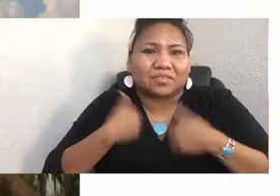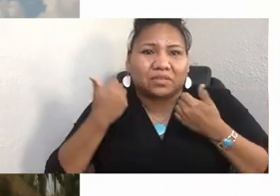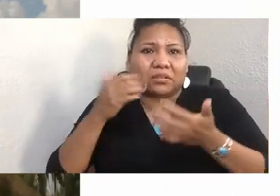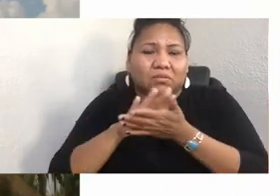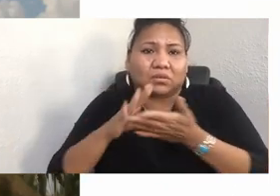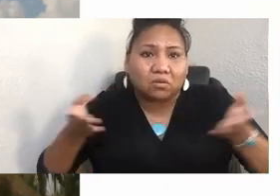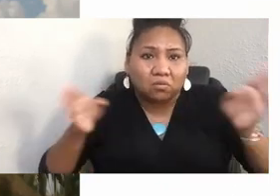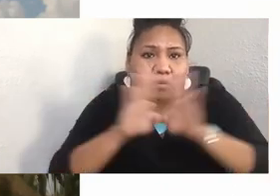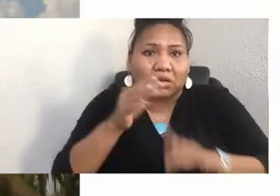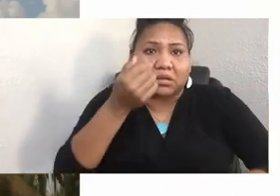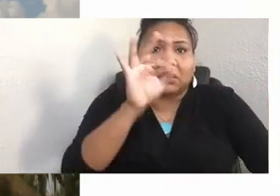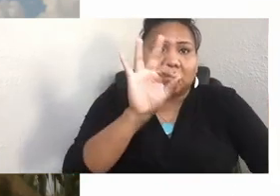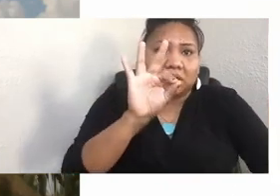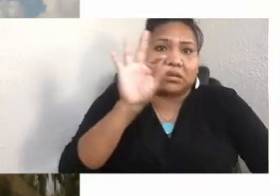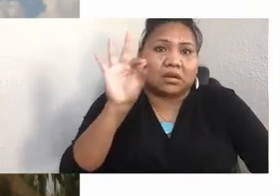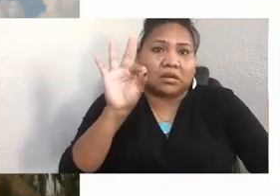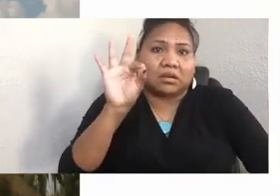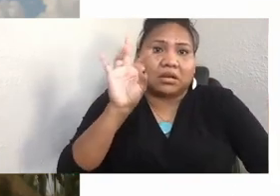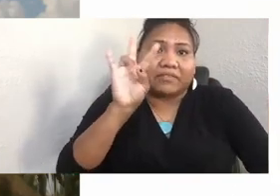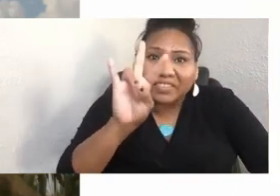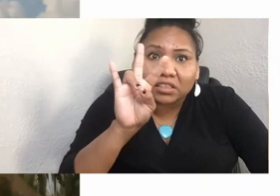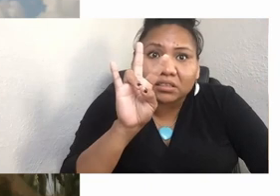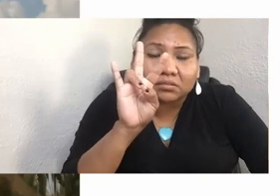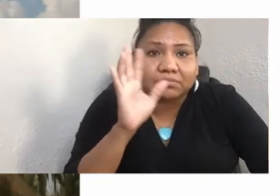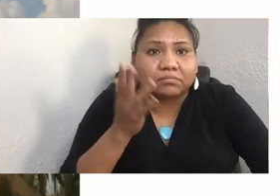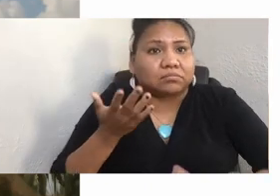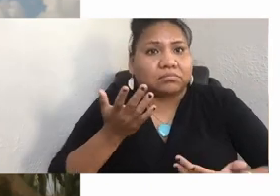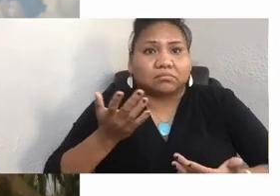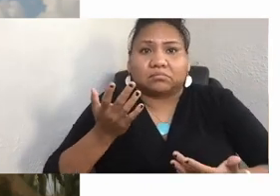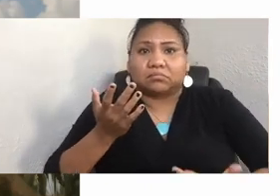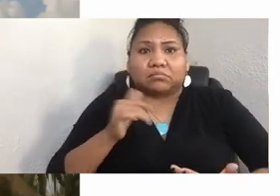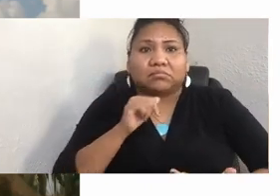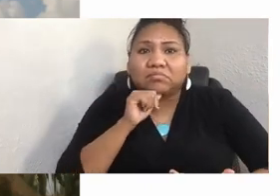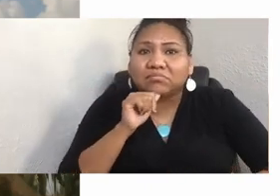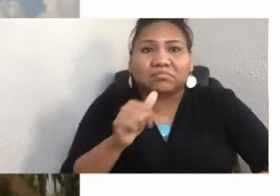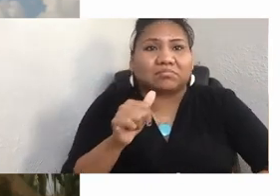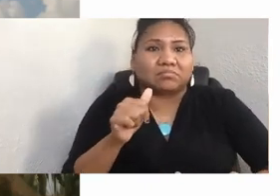So to our non-indigenous relatives here today, we ask, can you do your own research?